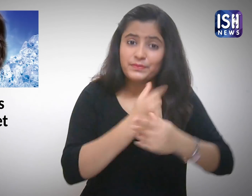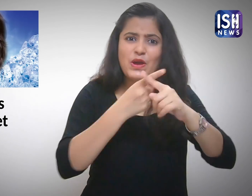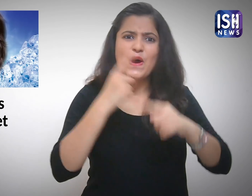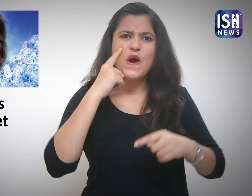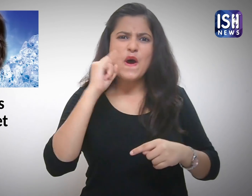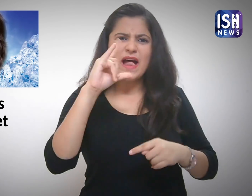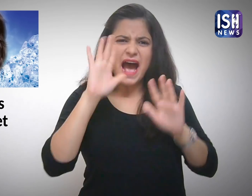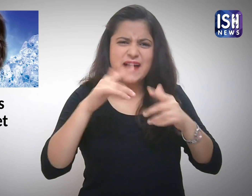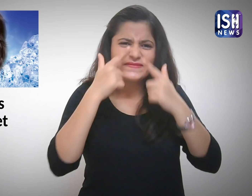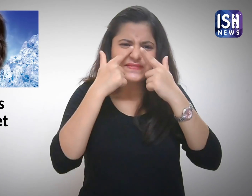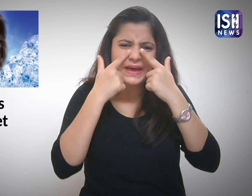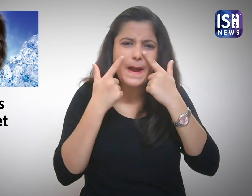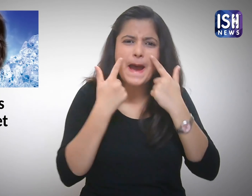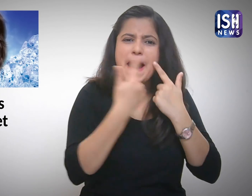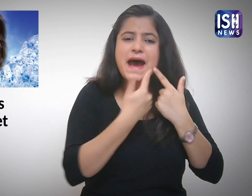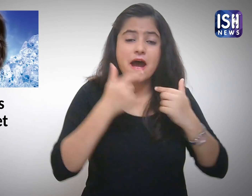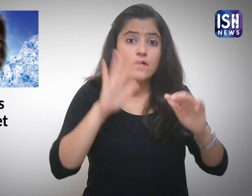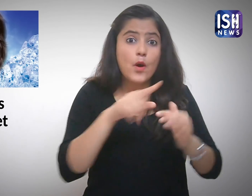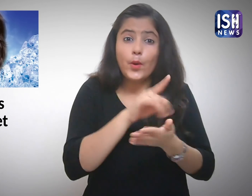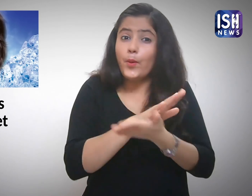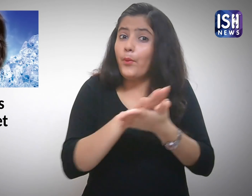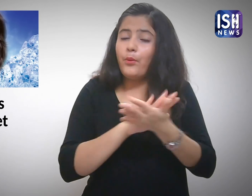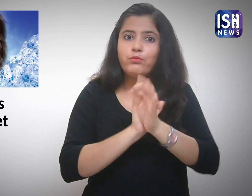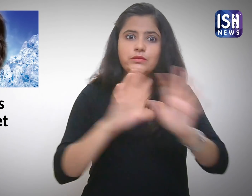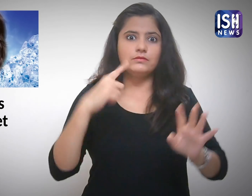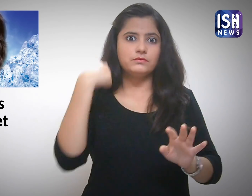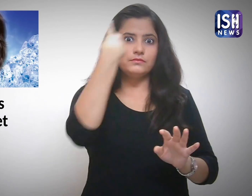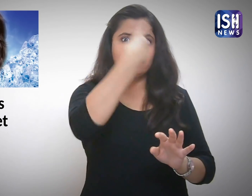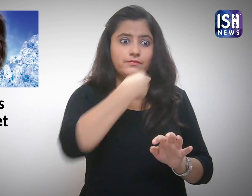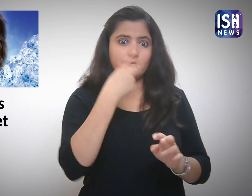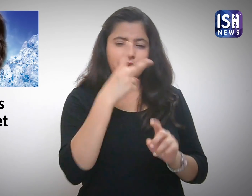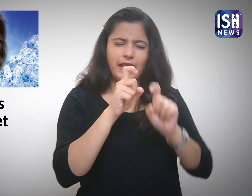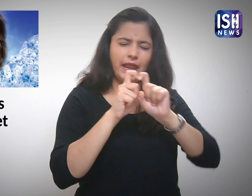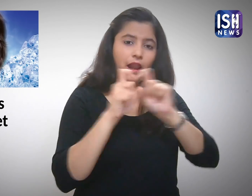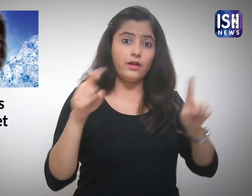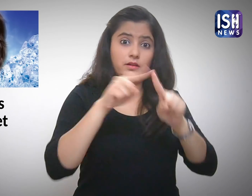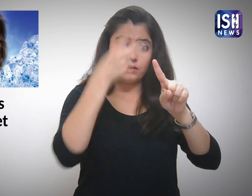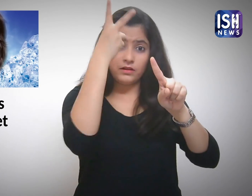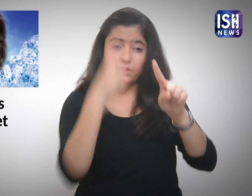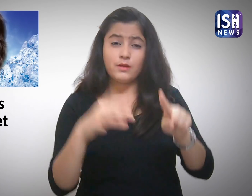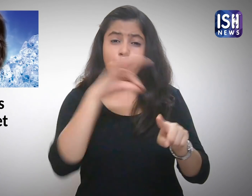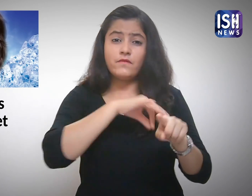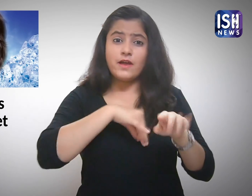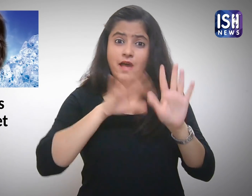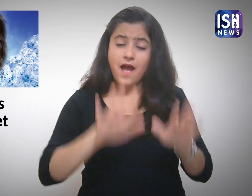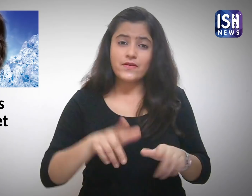It keeps the skin clear and has many benefits.